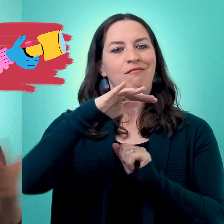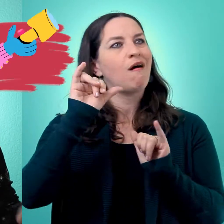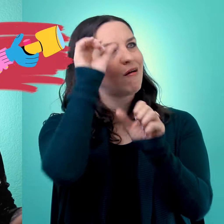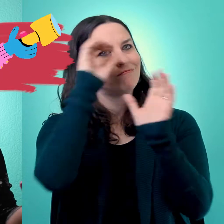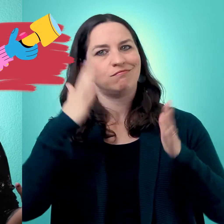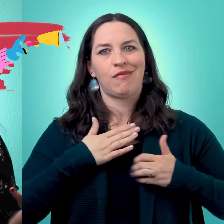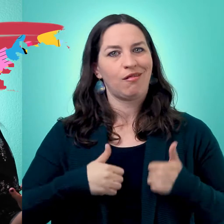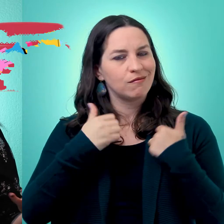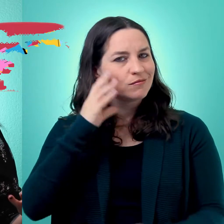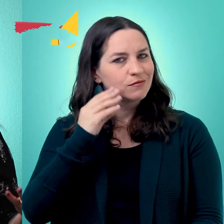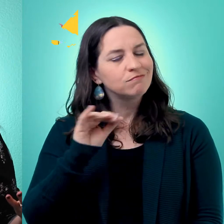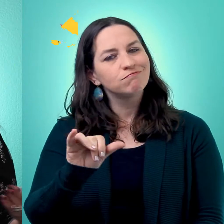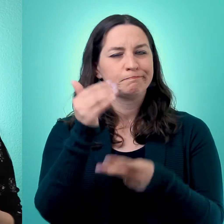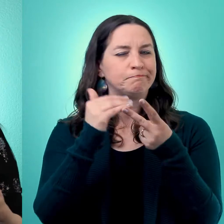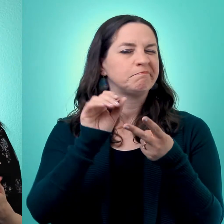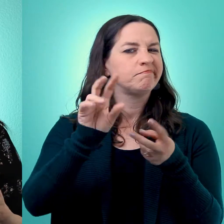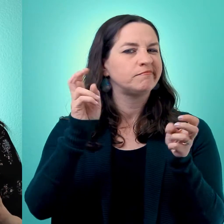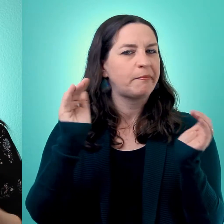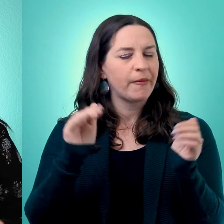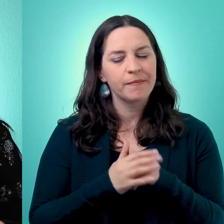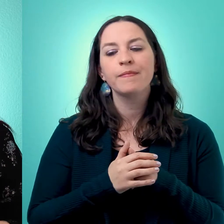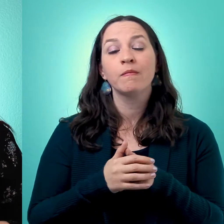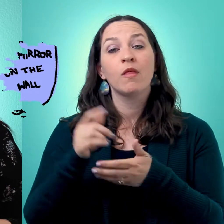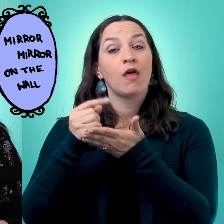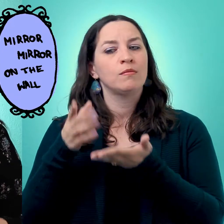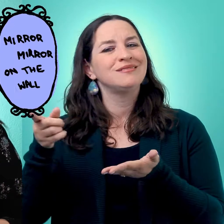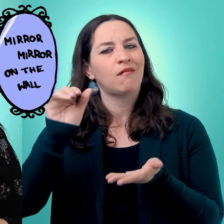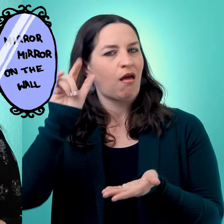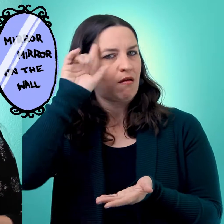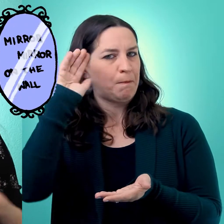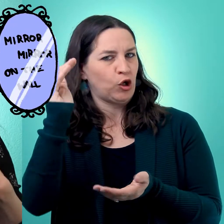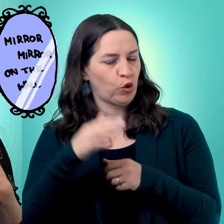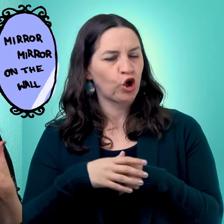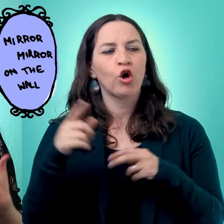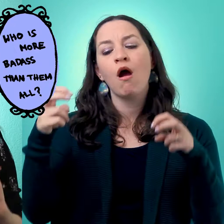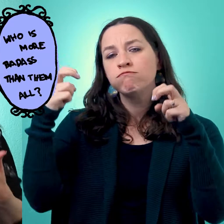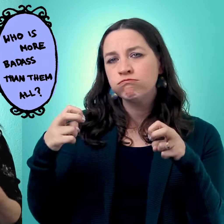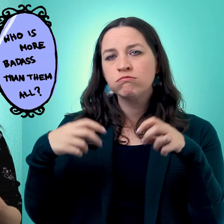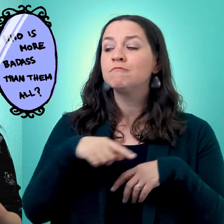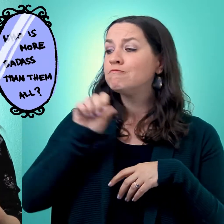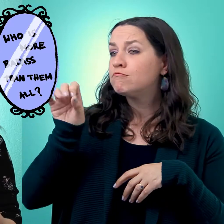You can see what's going on around you better. Another analogy is that the therapist is like a mirror. That the therapist reflects back to you